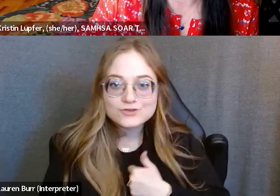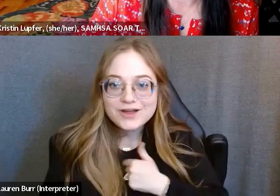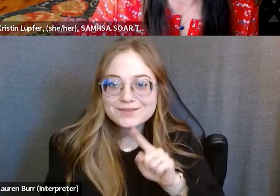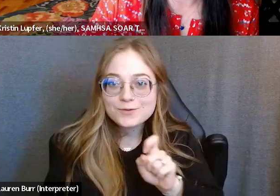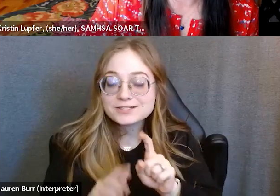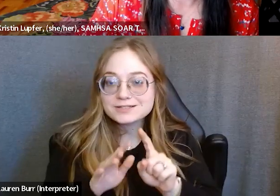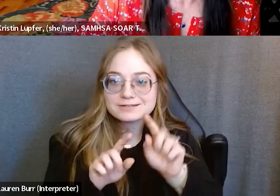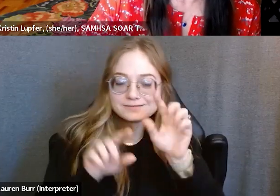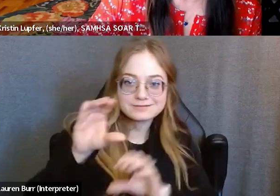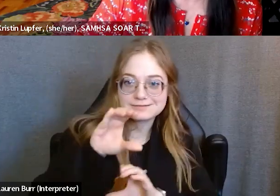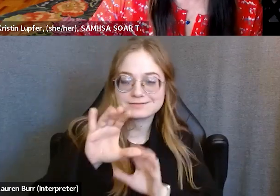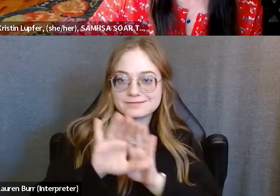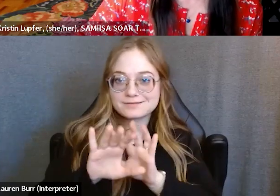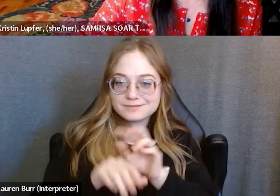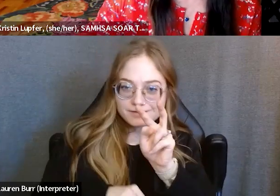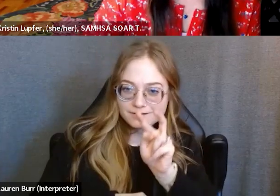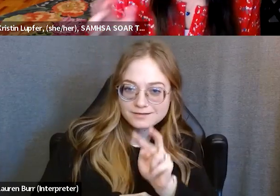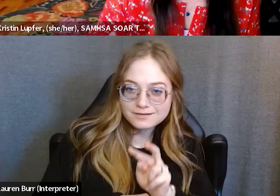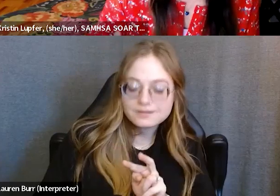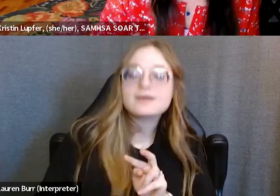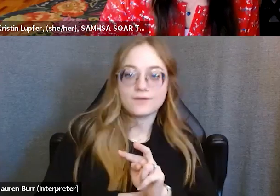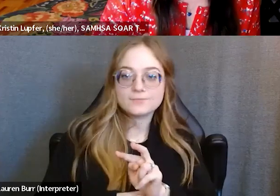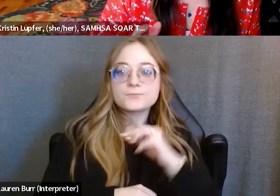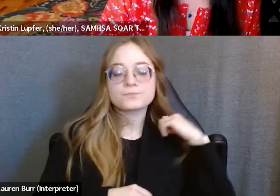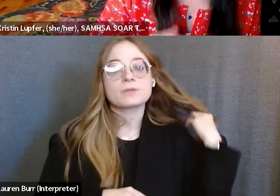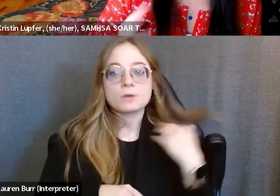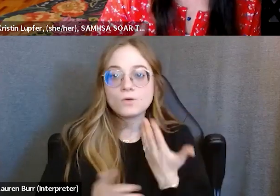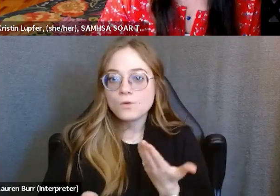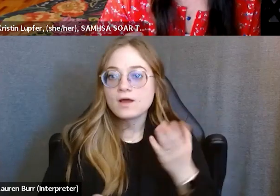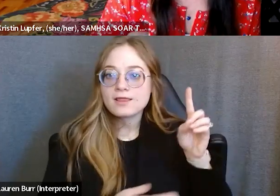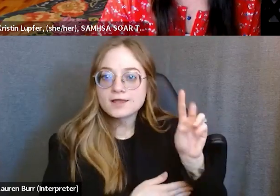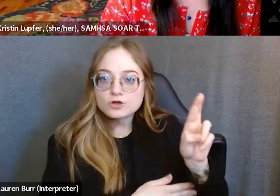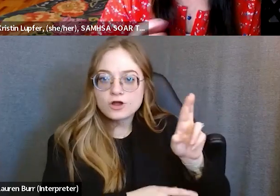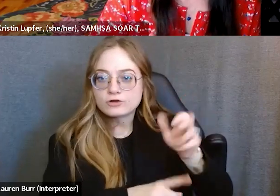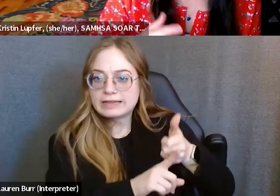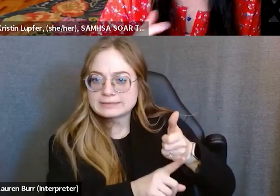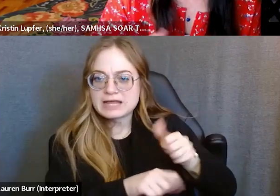around a second with me. So, you know, they might not be sure that everything in there is exactly accurate